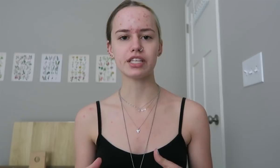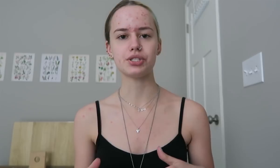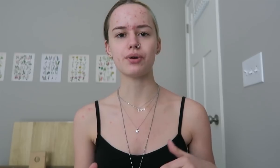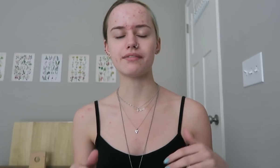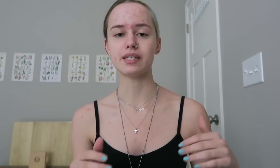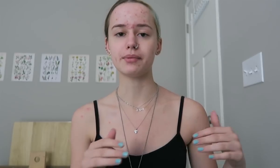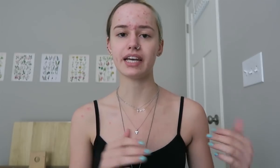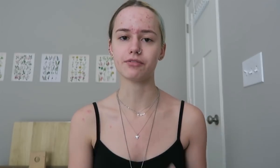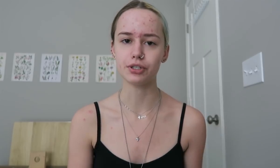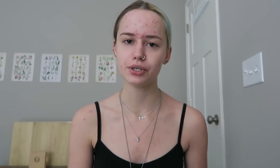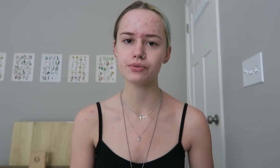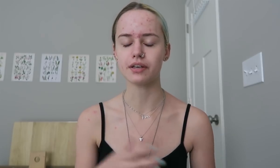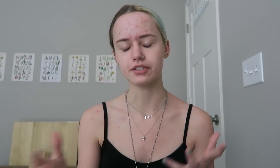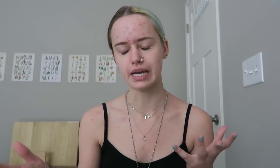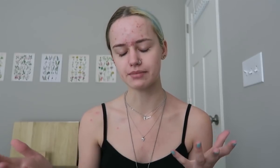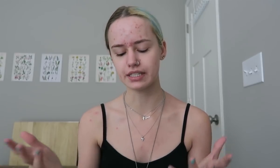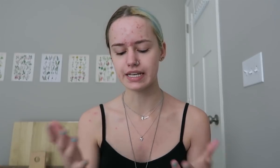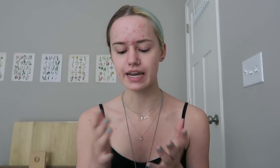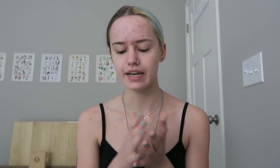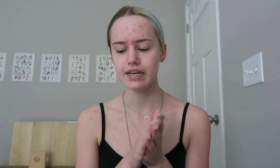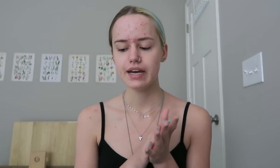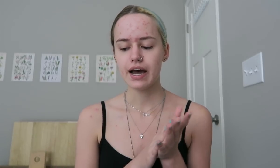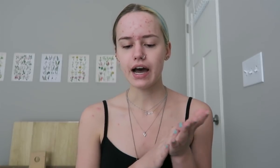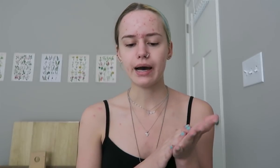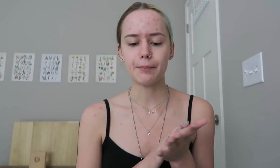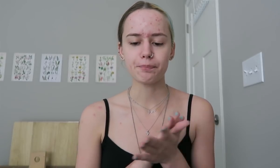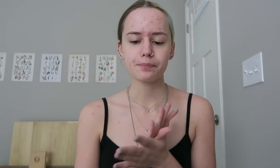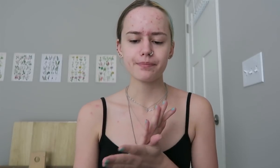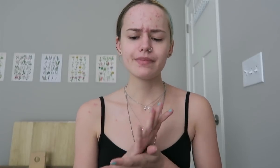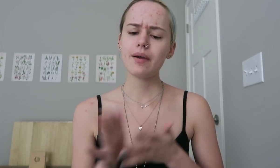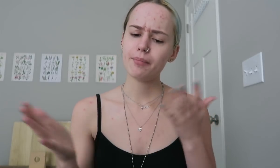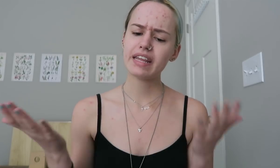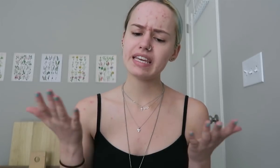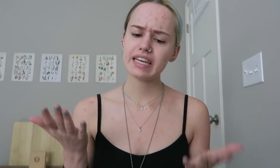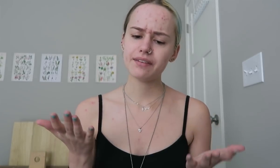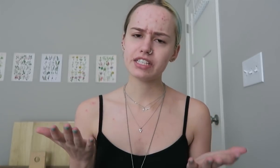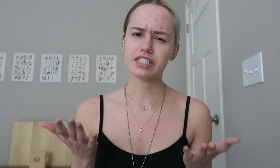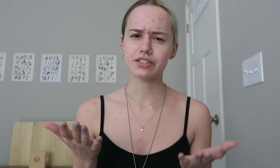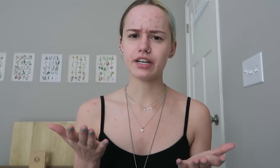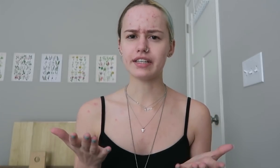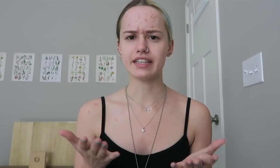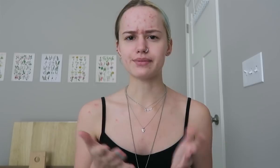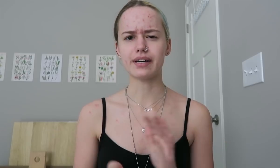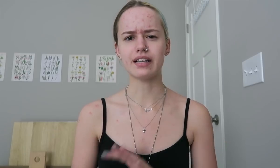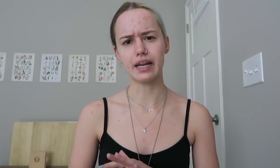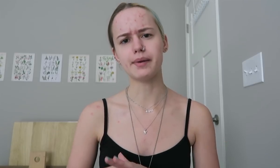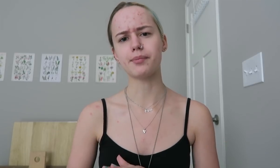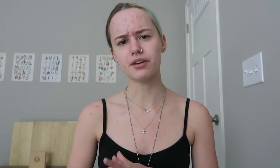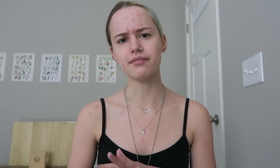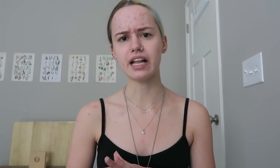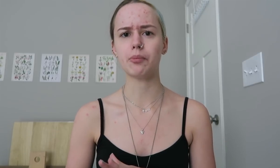they do have some in the afternoon and other times of the day. Um, but I think evening's is good, I think that's when a lot of people are available.